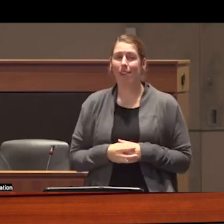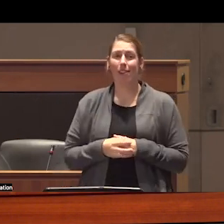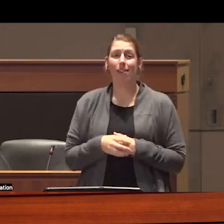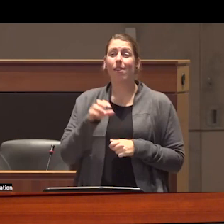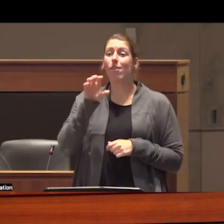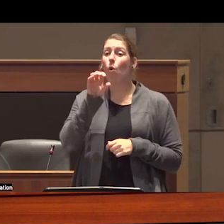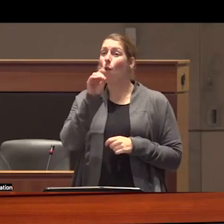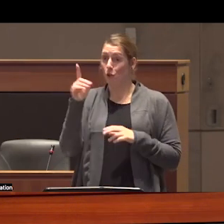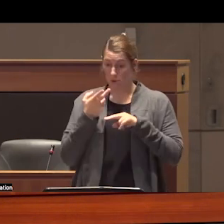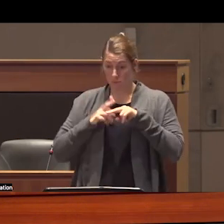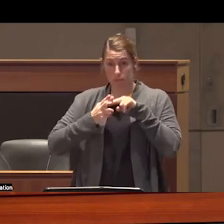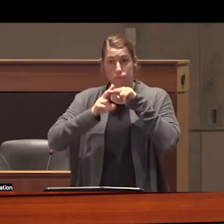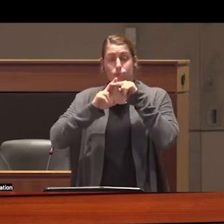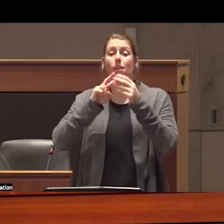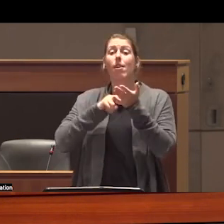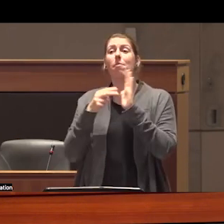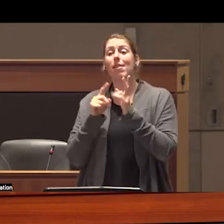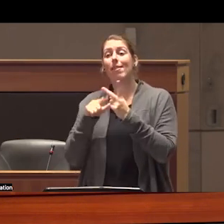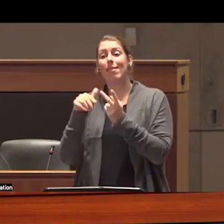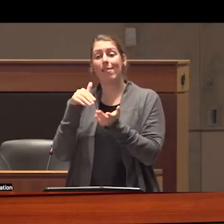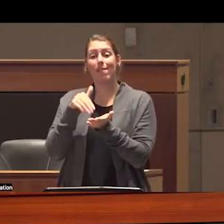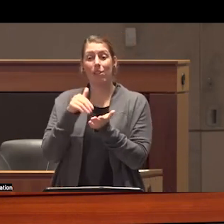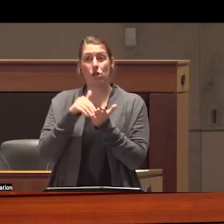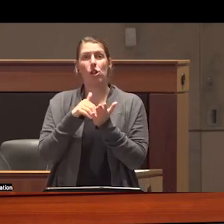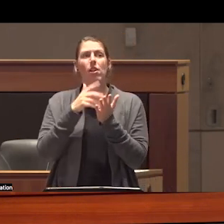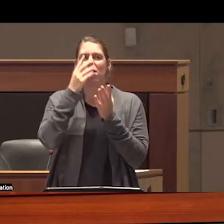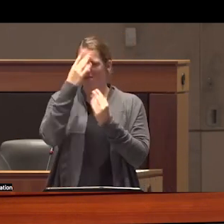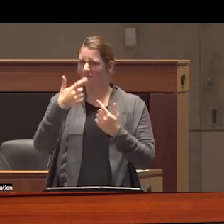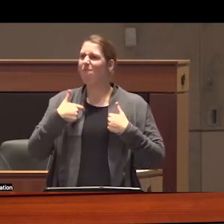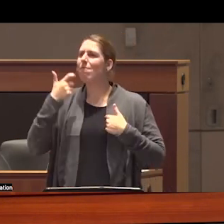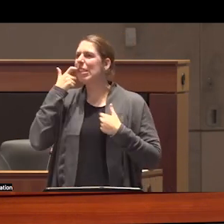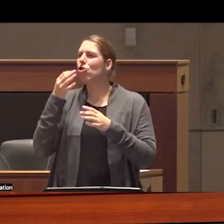Overdose have increased so of the number of Physicians claiming to be addiction experts